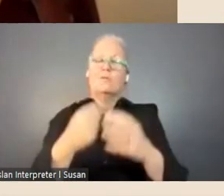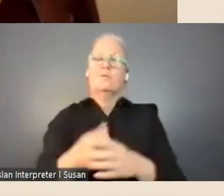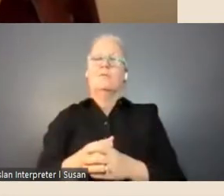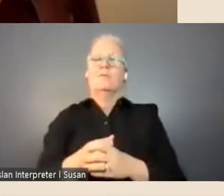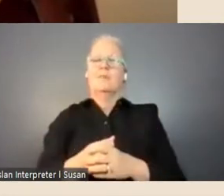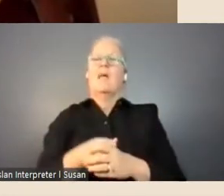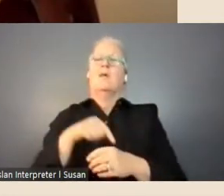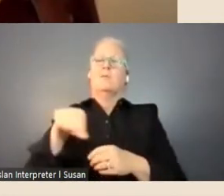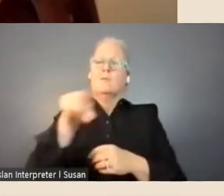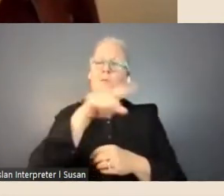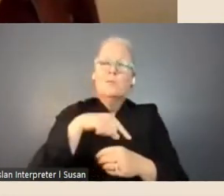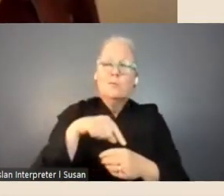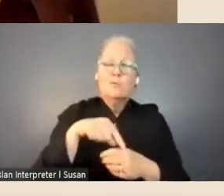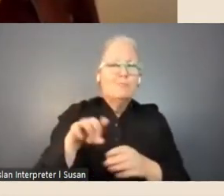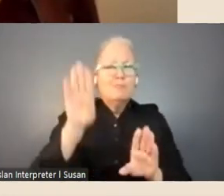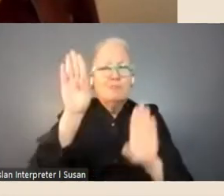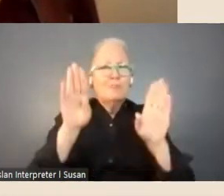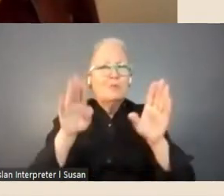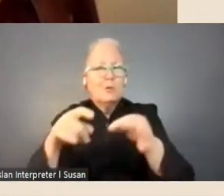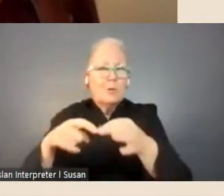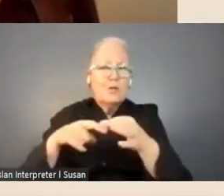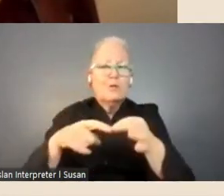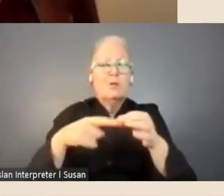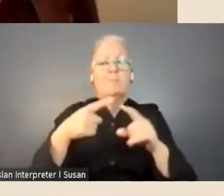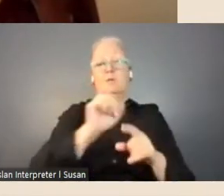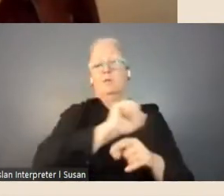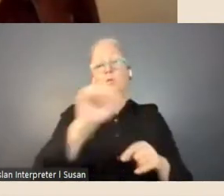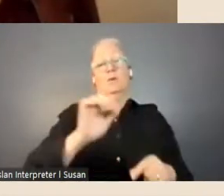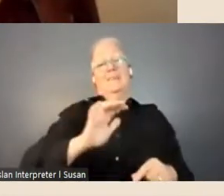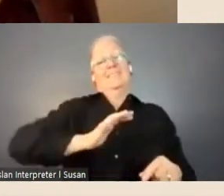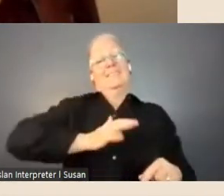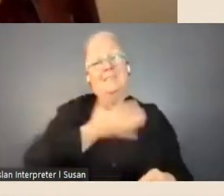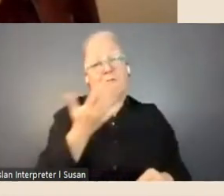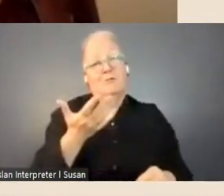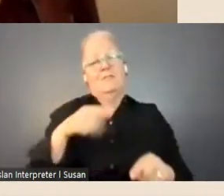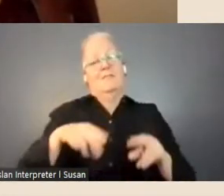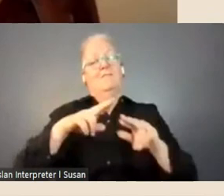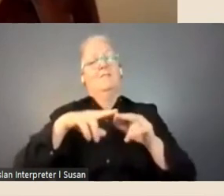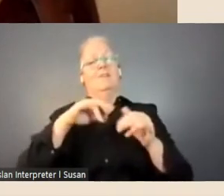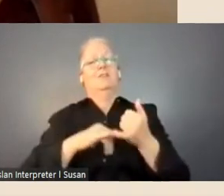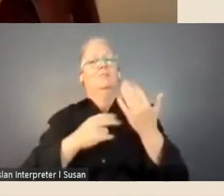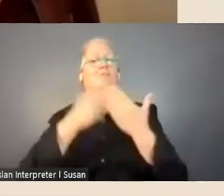and for your interest in the Fellowship Program. We really appreciate you being here tonight